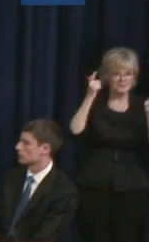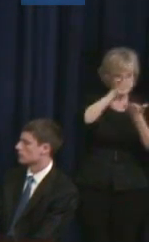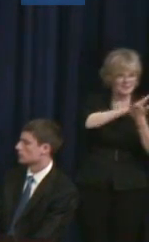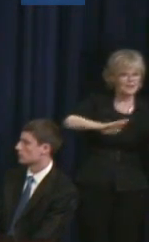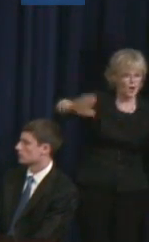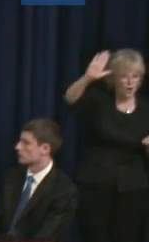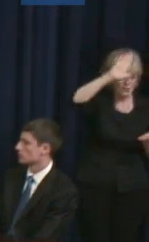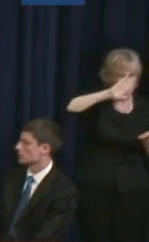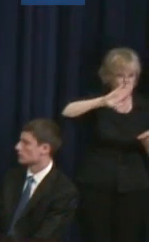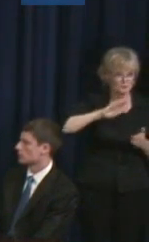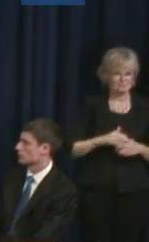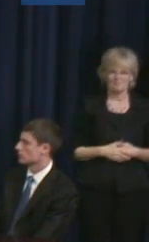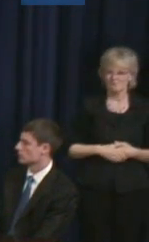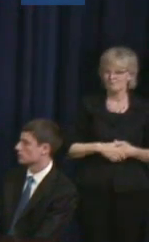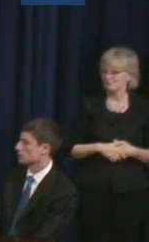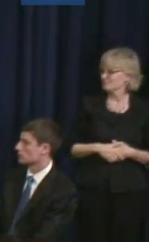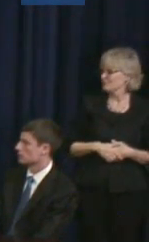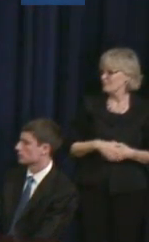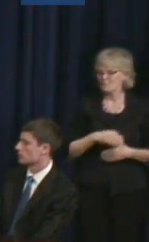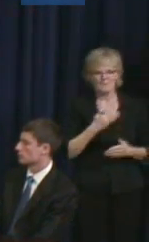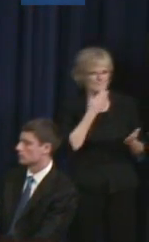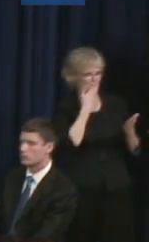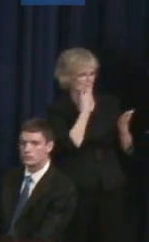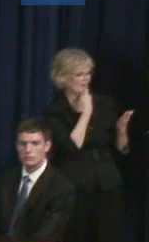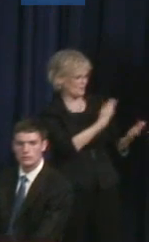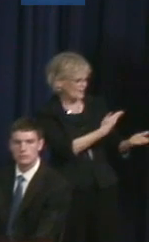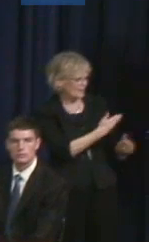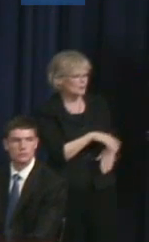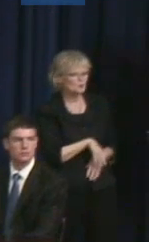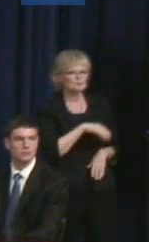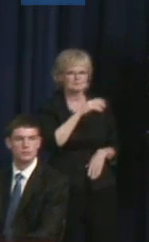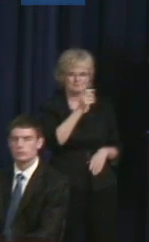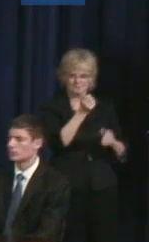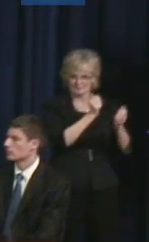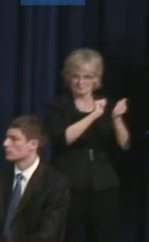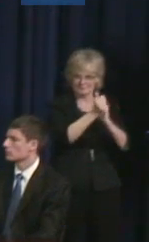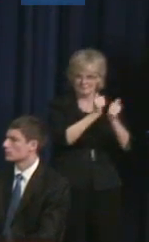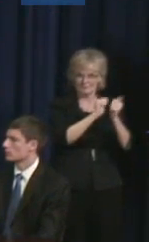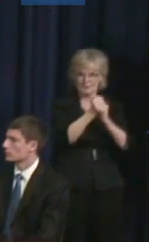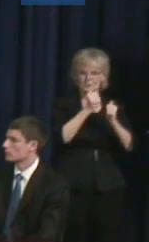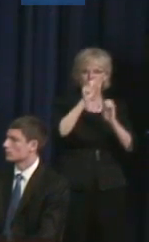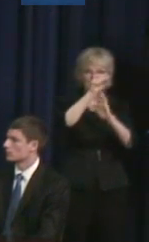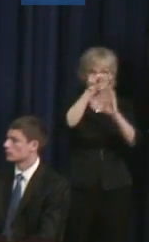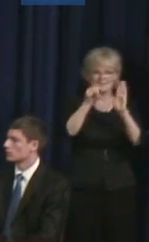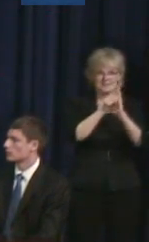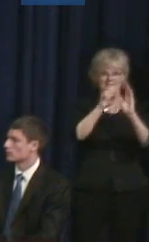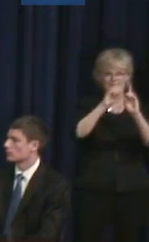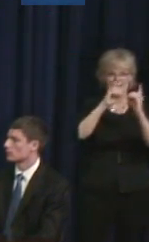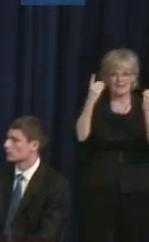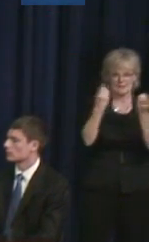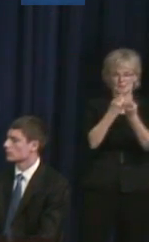Judith Heumann: Thank you. Again, sports at the State Department is a very big issue.